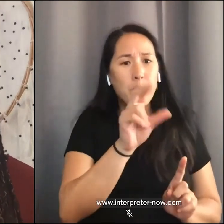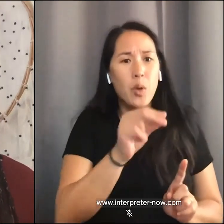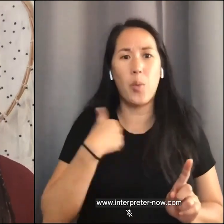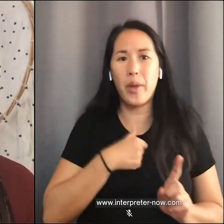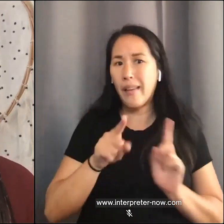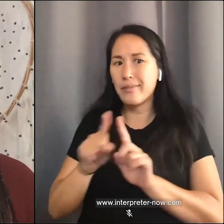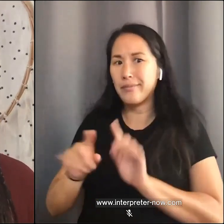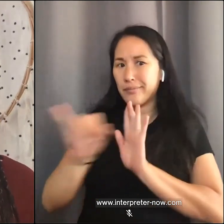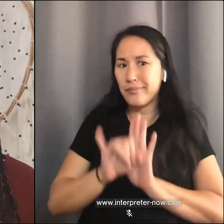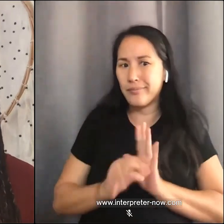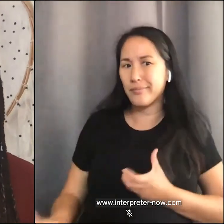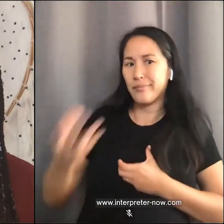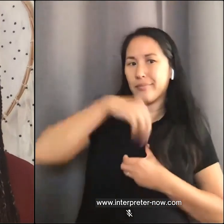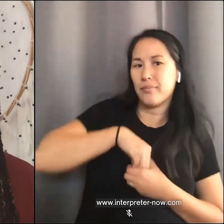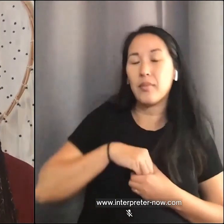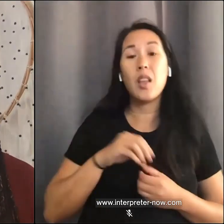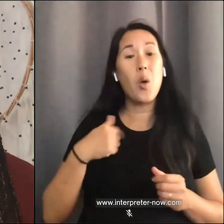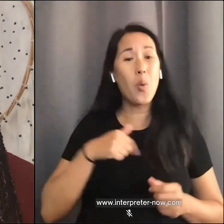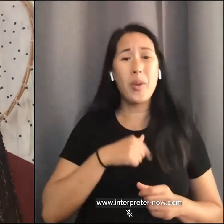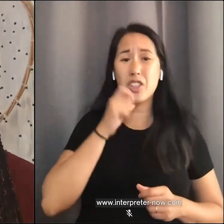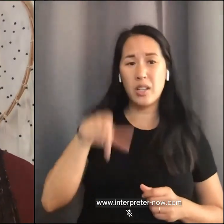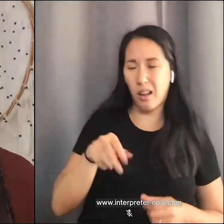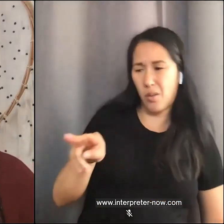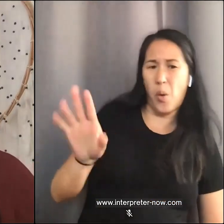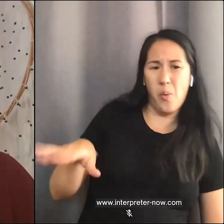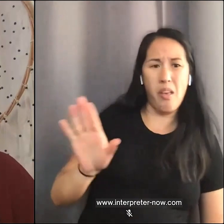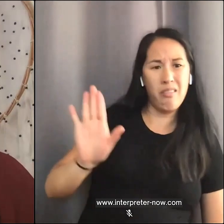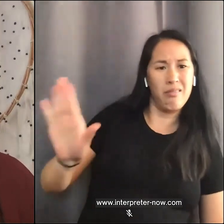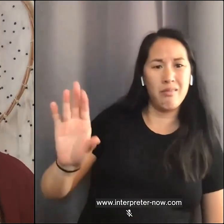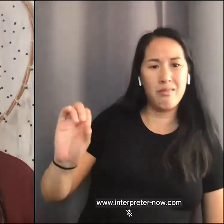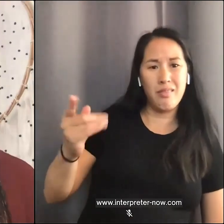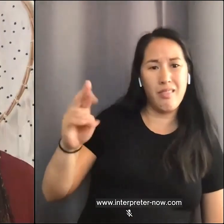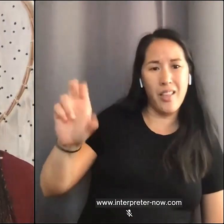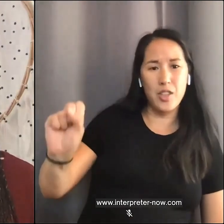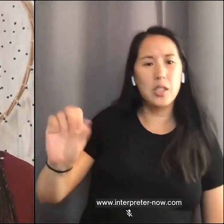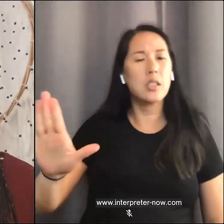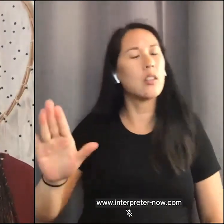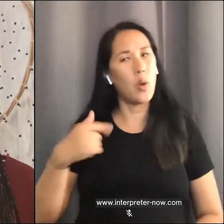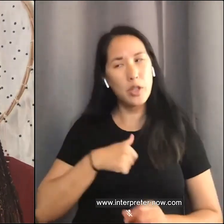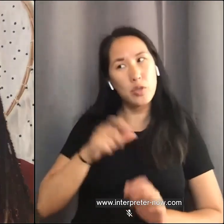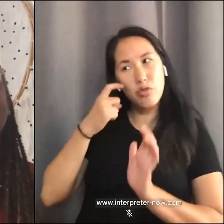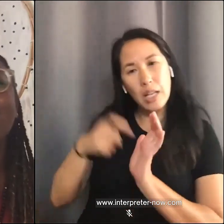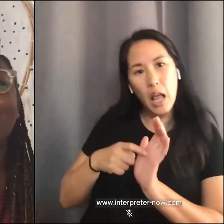means that we must learn to recognize a piece of ourselves and other people. Instead of